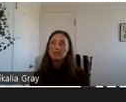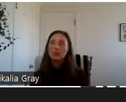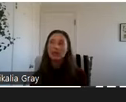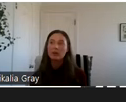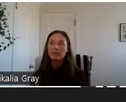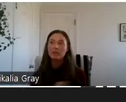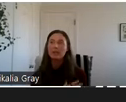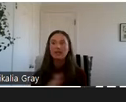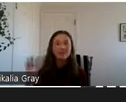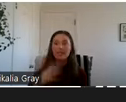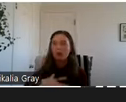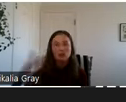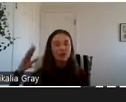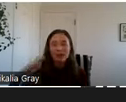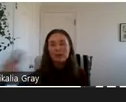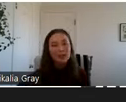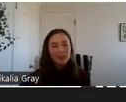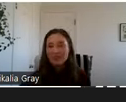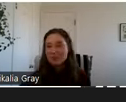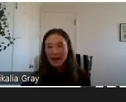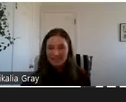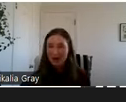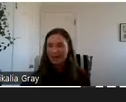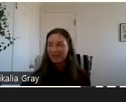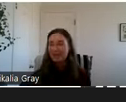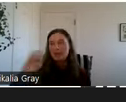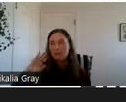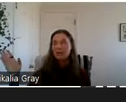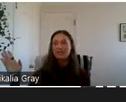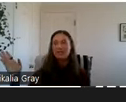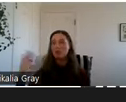little area where somebody can sit and watch three movies back-to-back. Somebody might say,